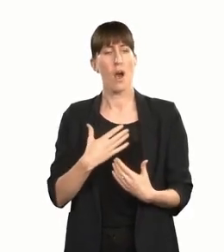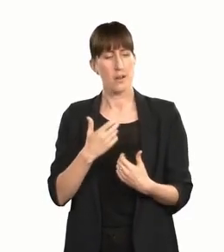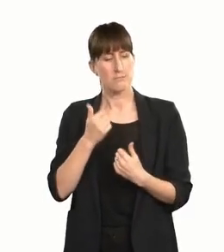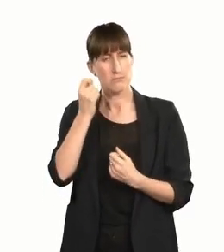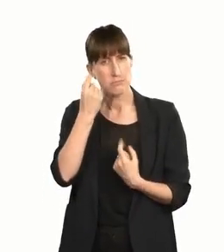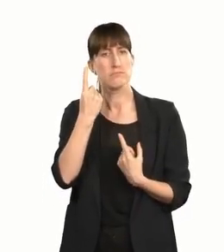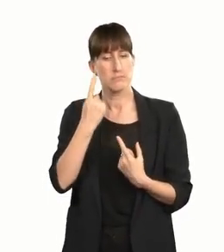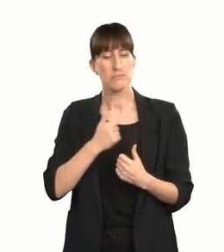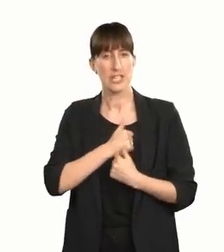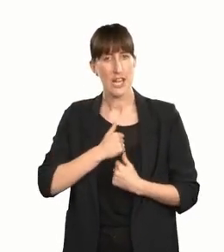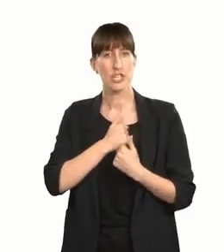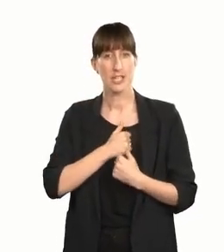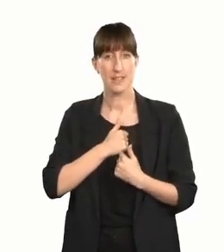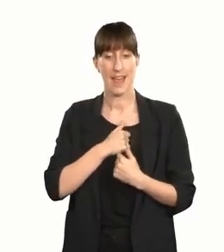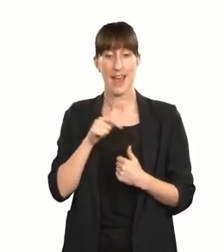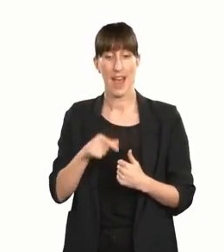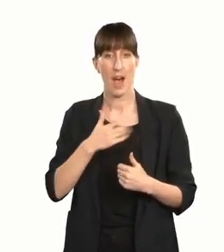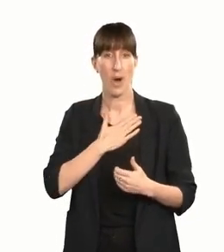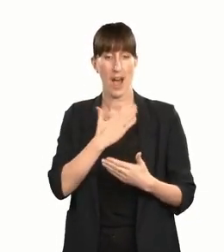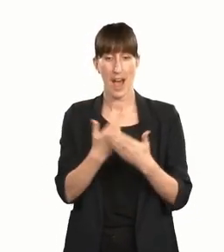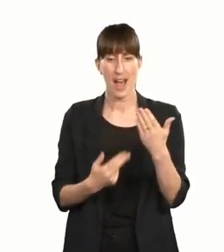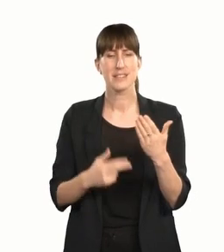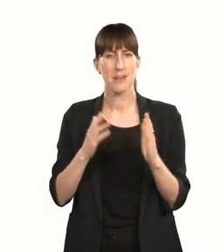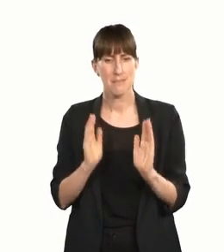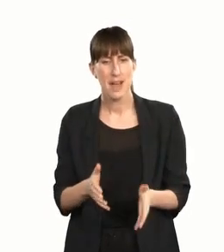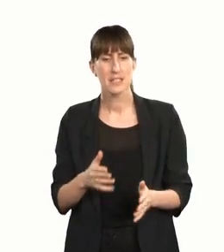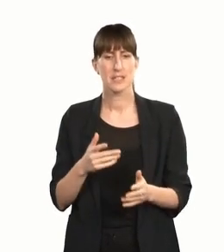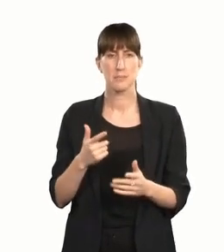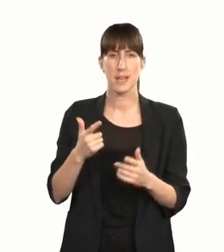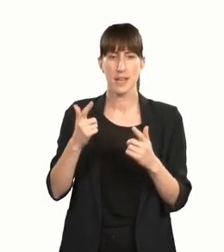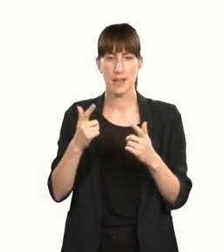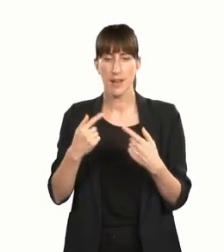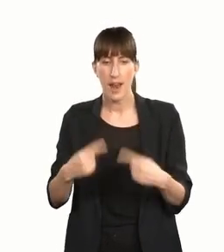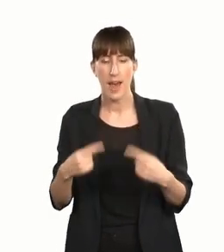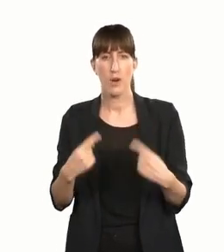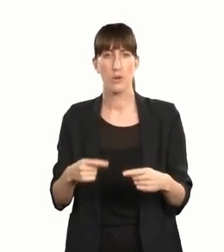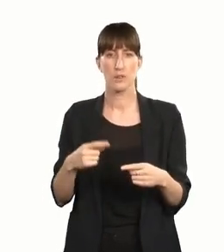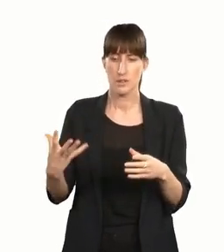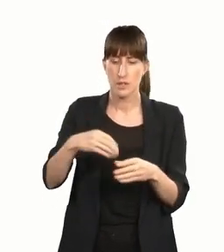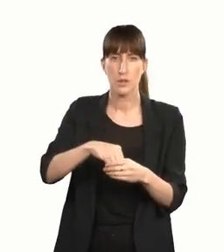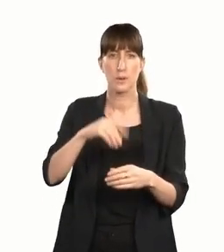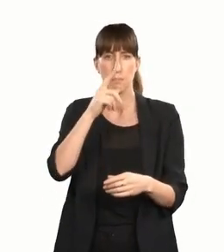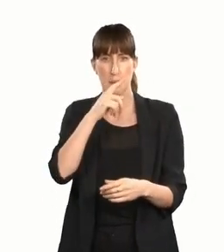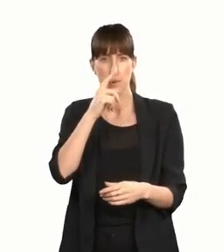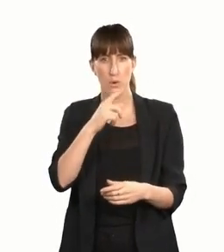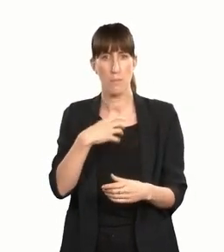ways for artists, practitioners and organisations to innovate and increase inclusivity.